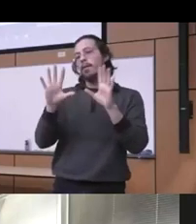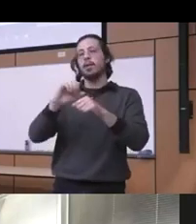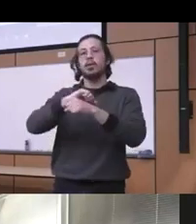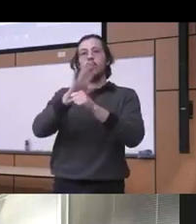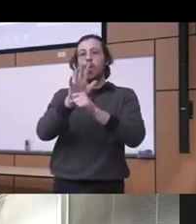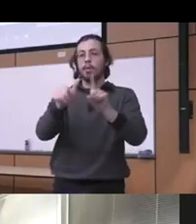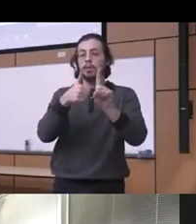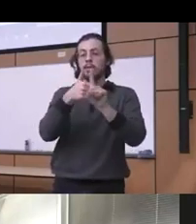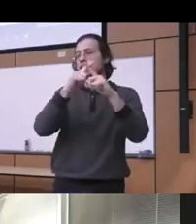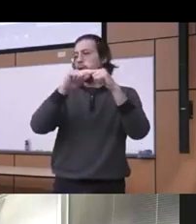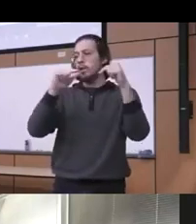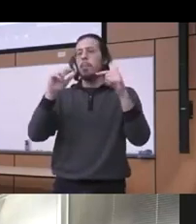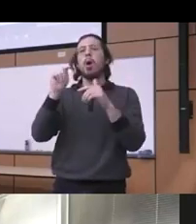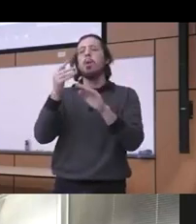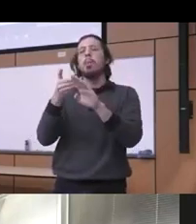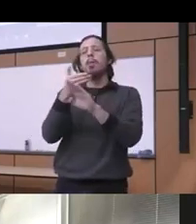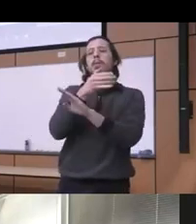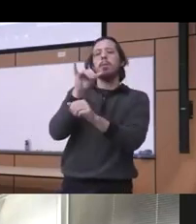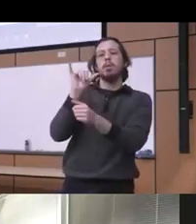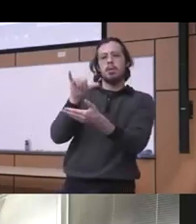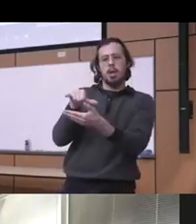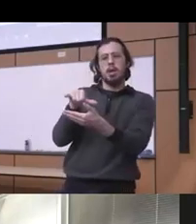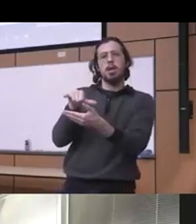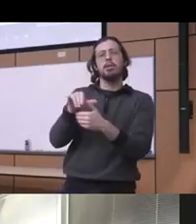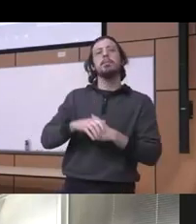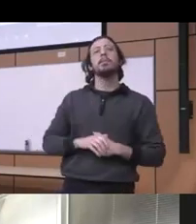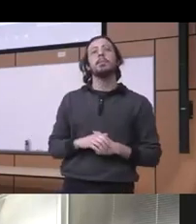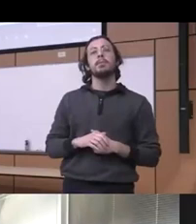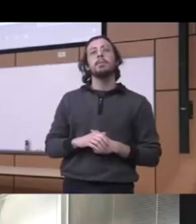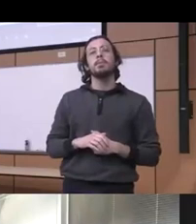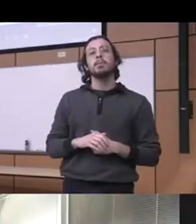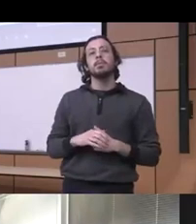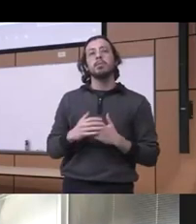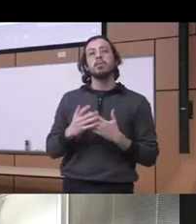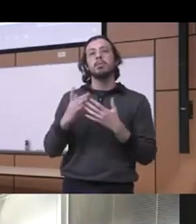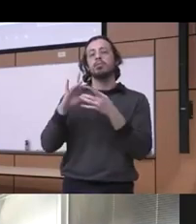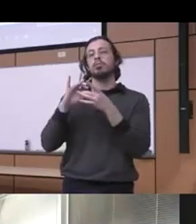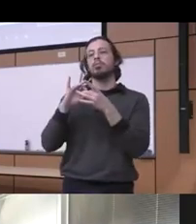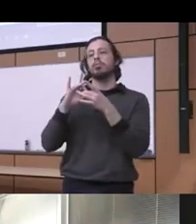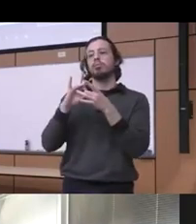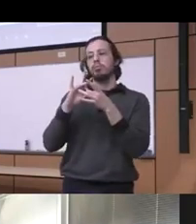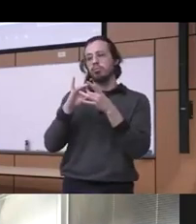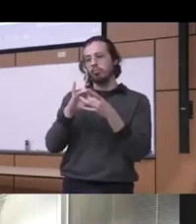even from before you know when it comes to really the training you know I'll talk about the training